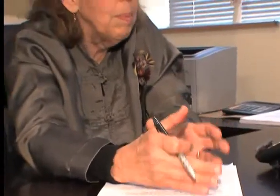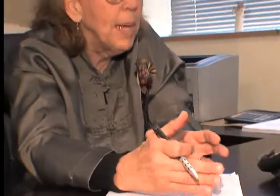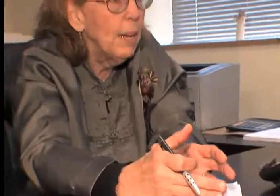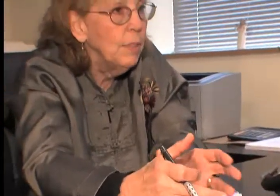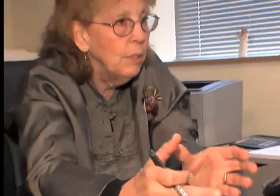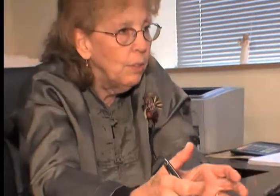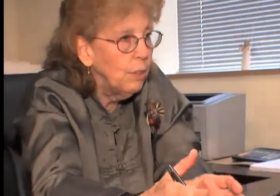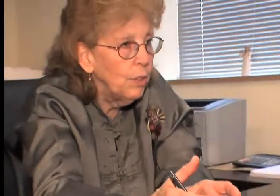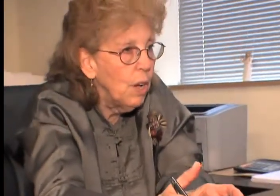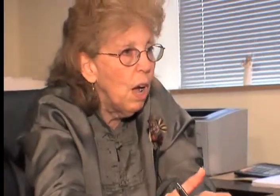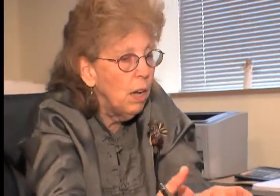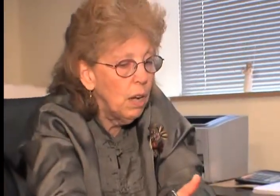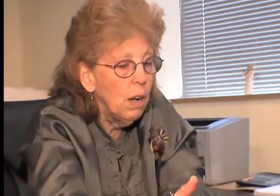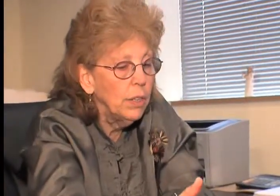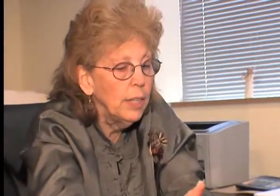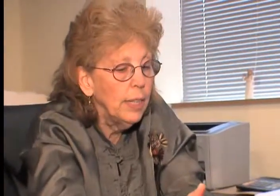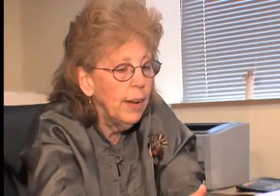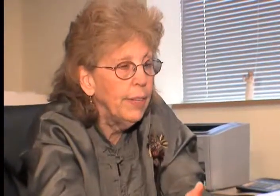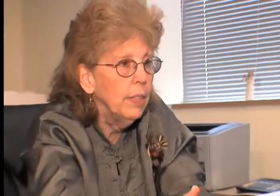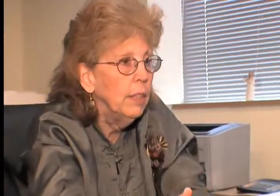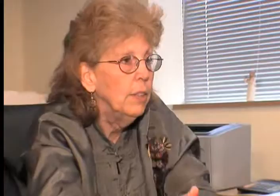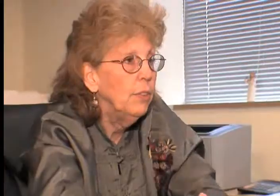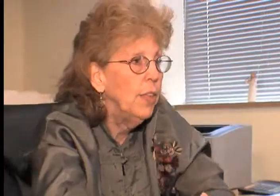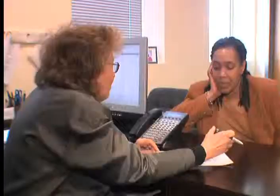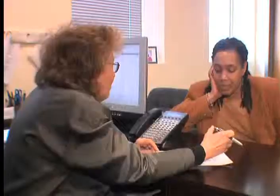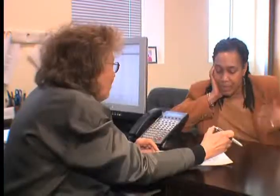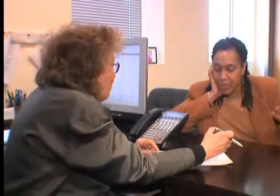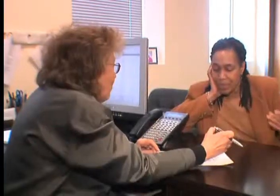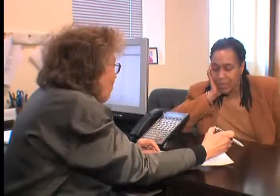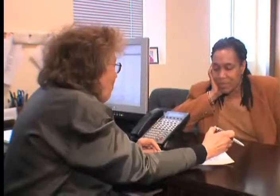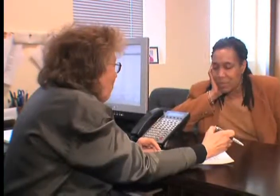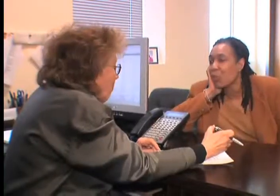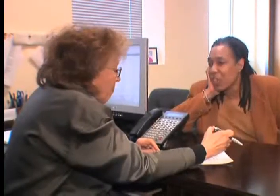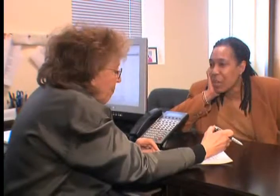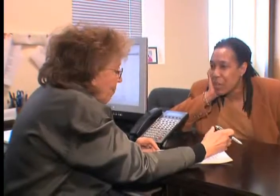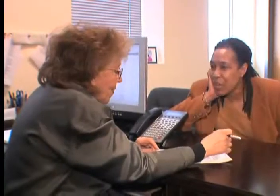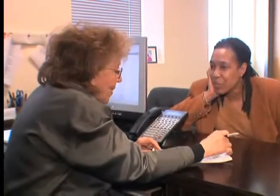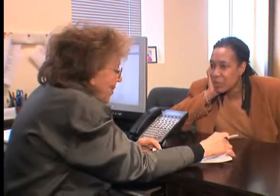WE ALSO FOCUS ON ISSUES OF ABUSE AND NEGLECT, ACCESS TO SERVICES,